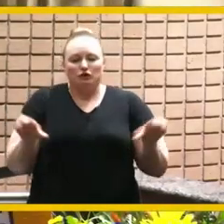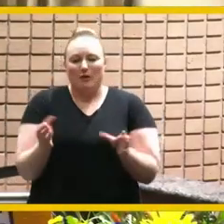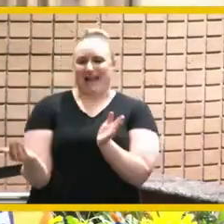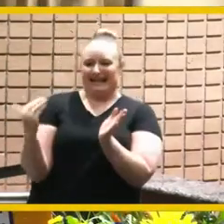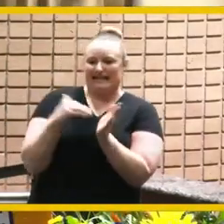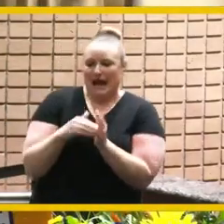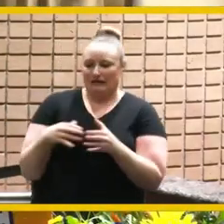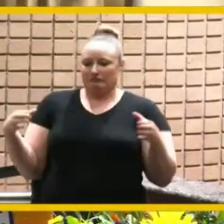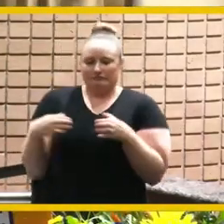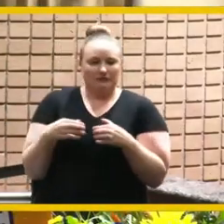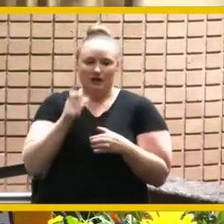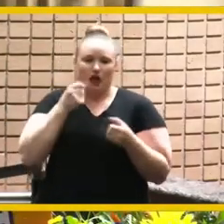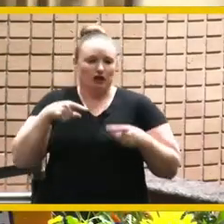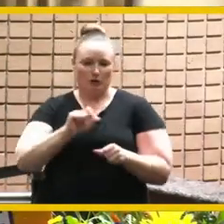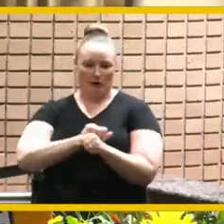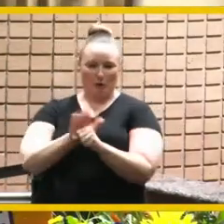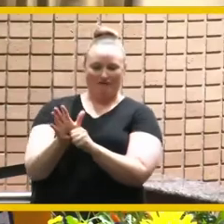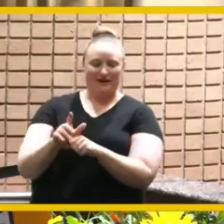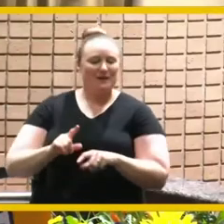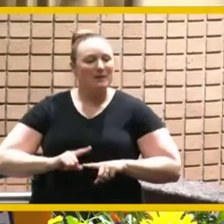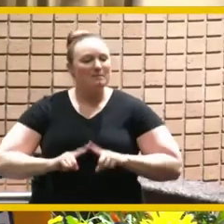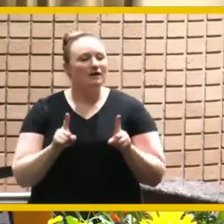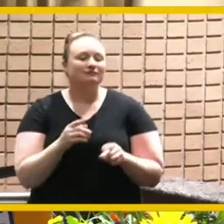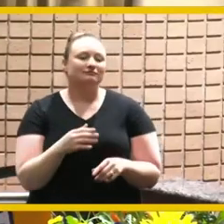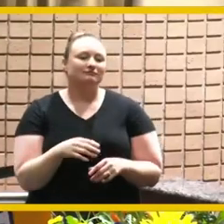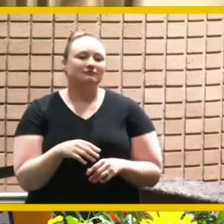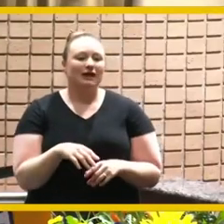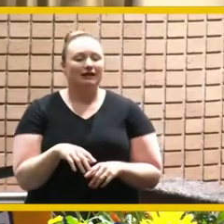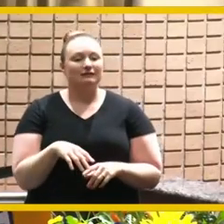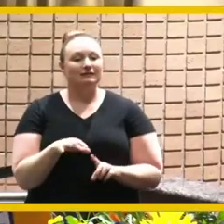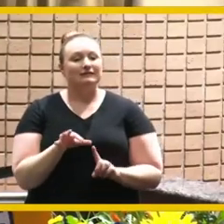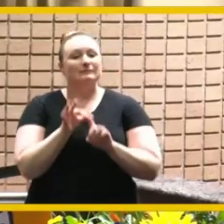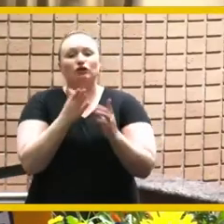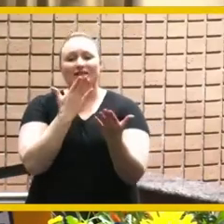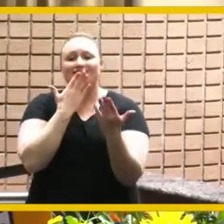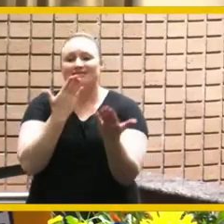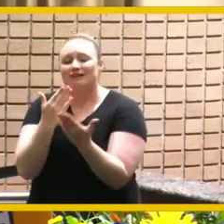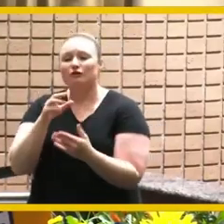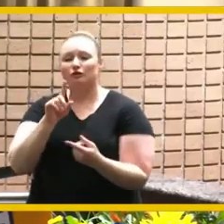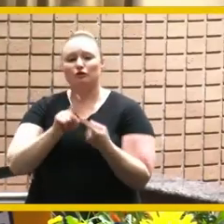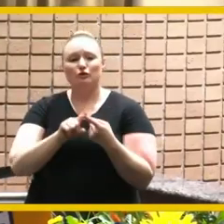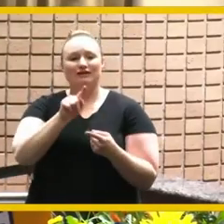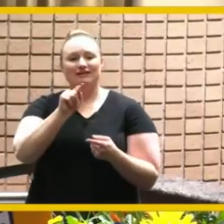think it's it's great but again special thank you to tilden coyle and brian harmio for their